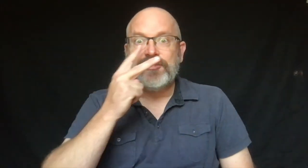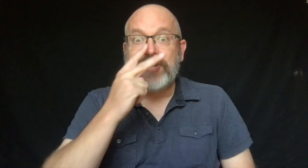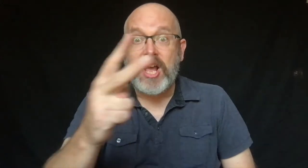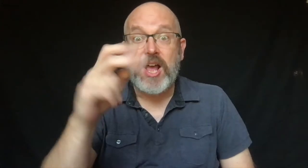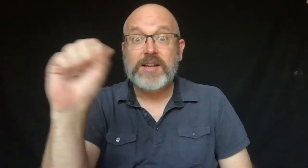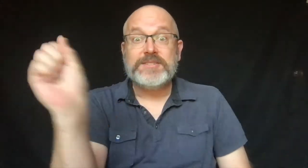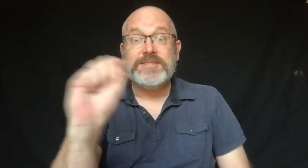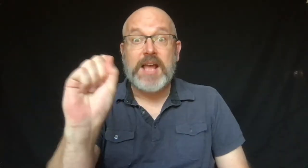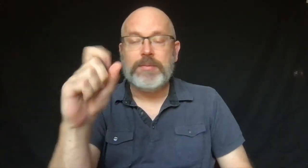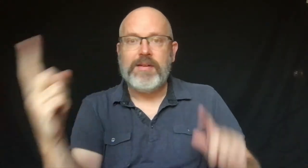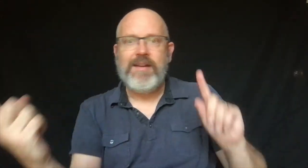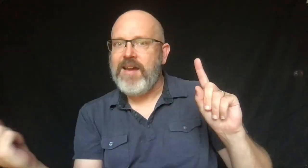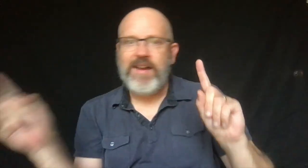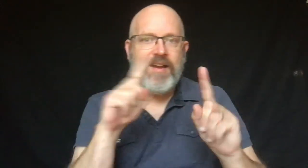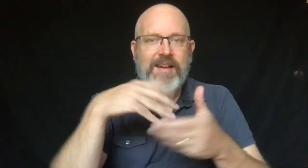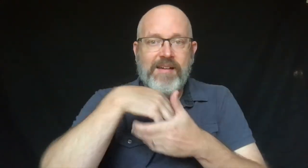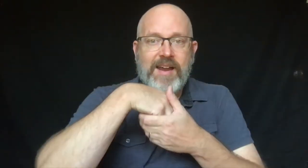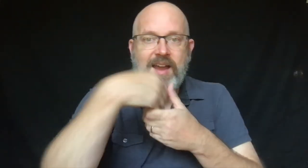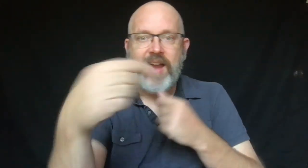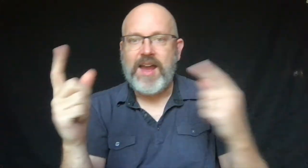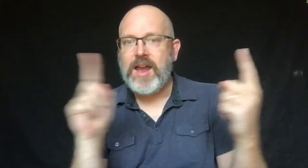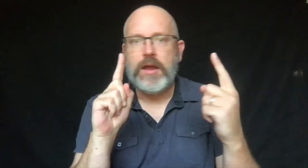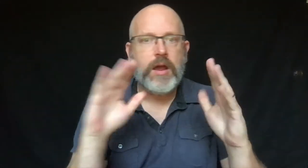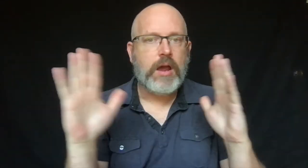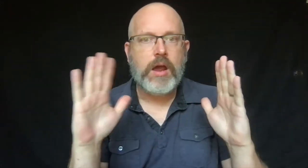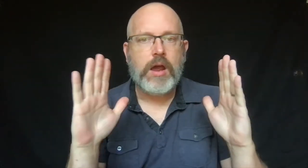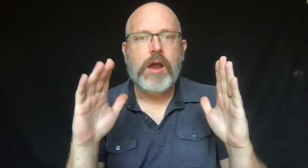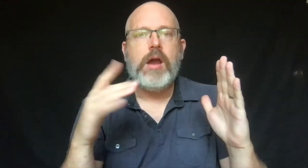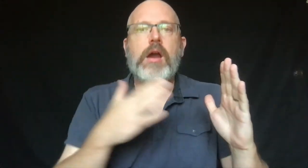Trinka saw Sam and went outside.